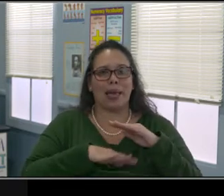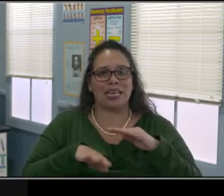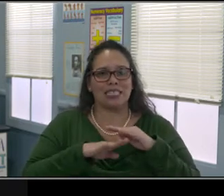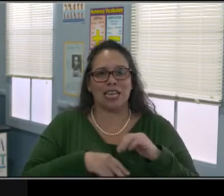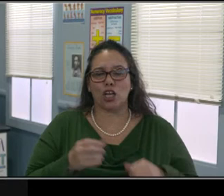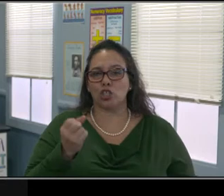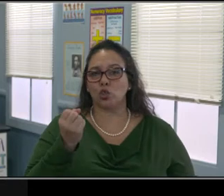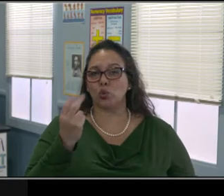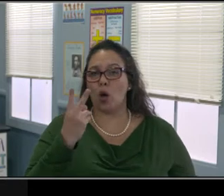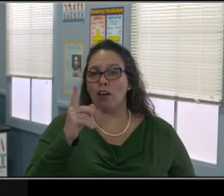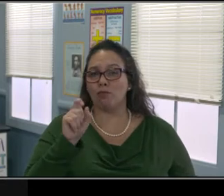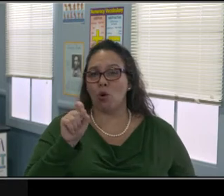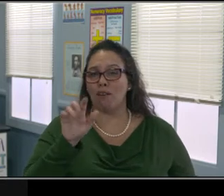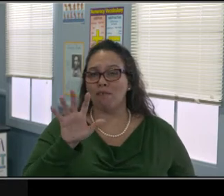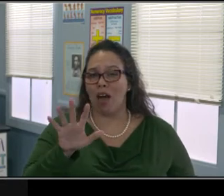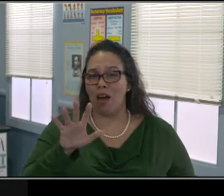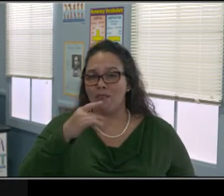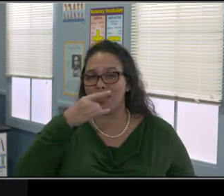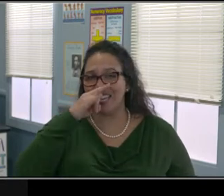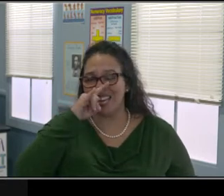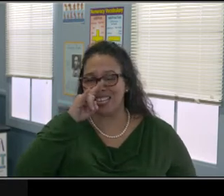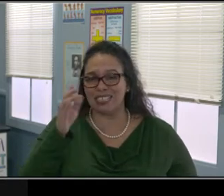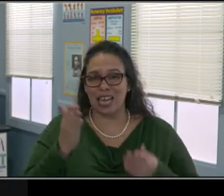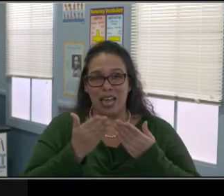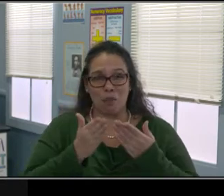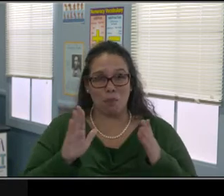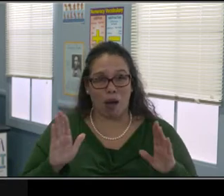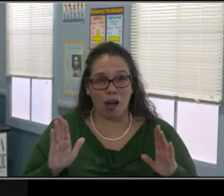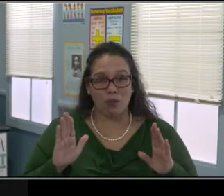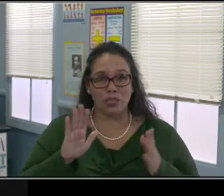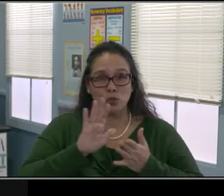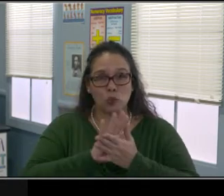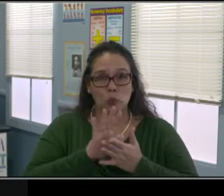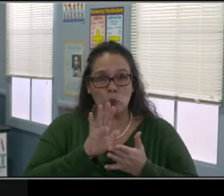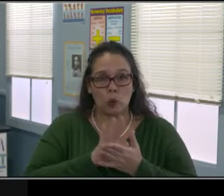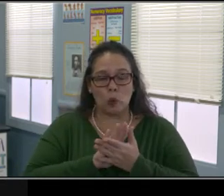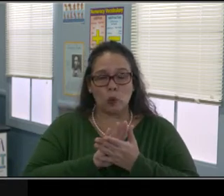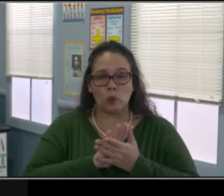There were some labors relaxation of timelines.